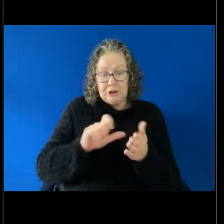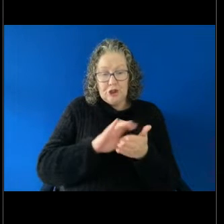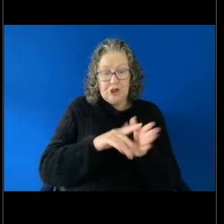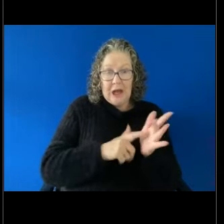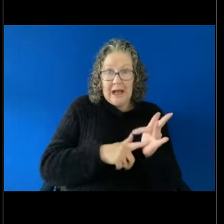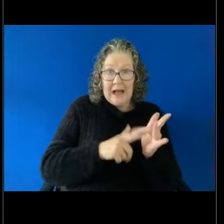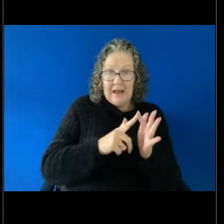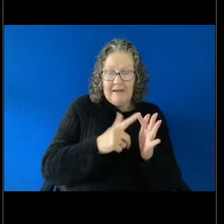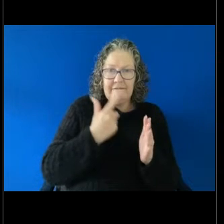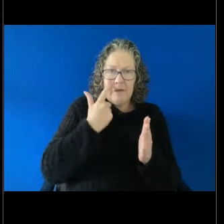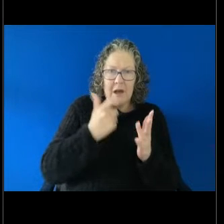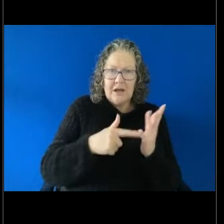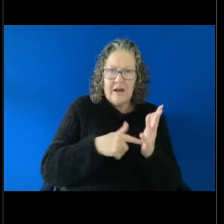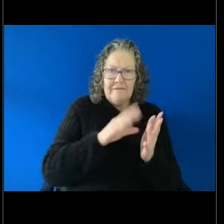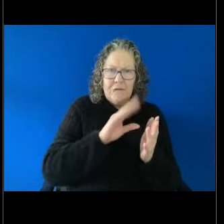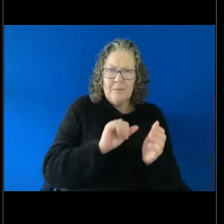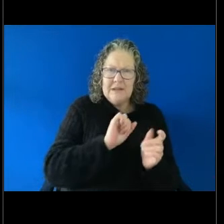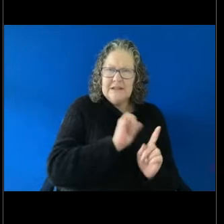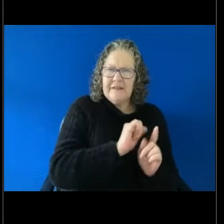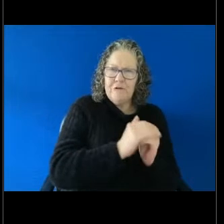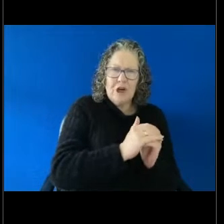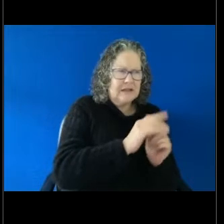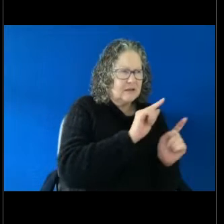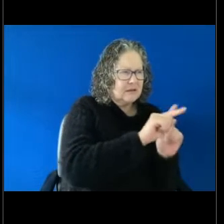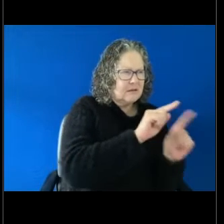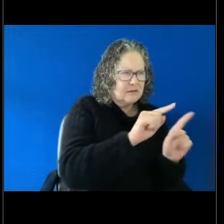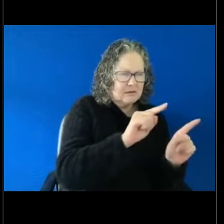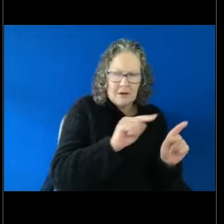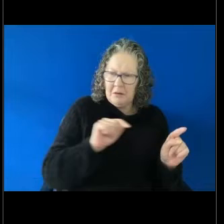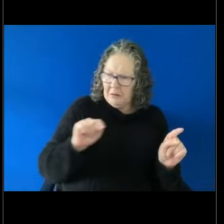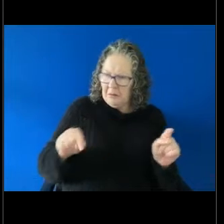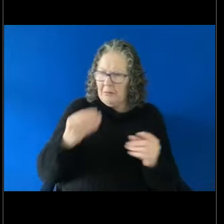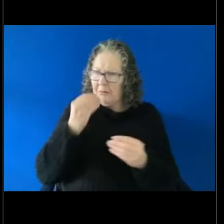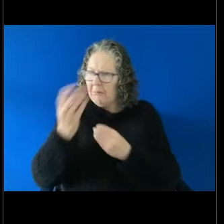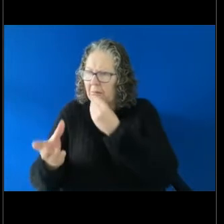friends that this peer has told a number of people are going to sleep with Charlie,